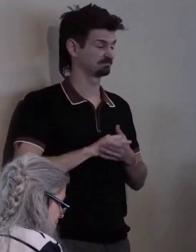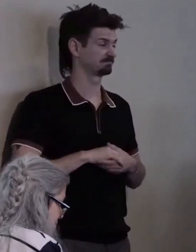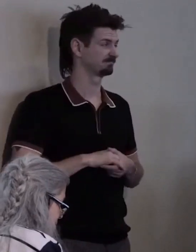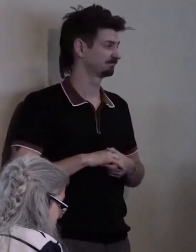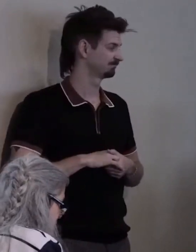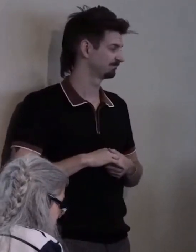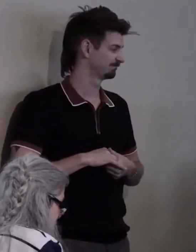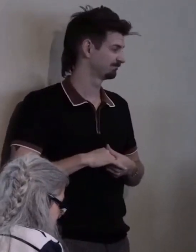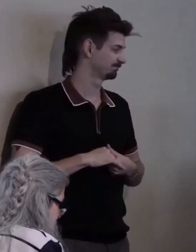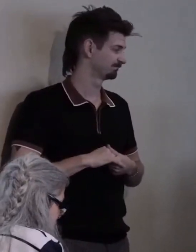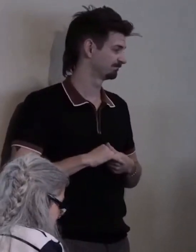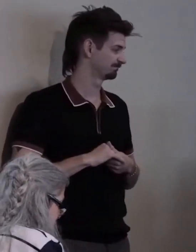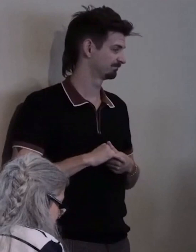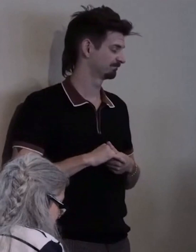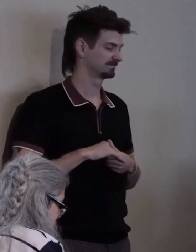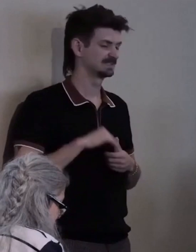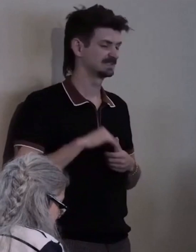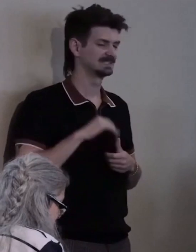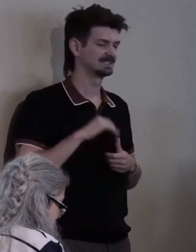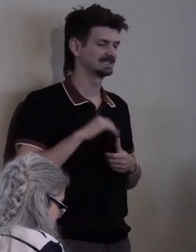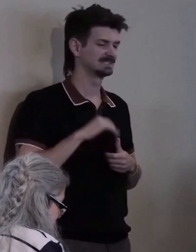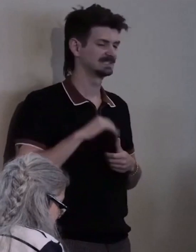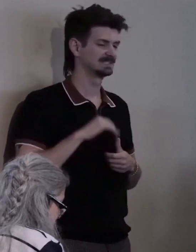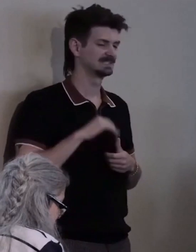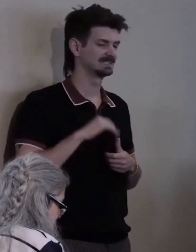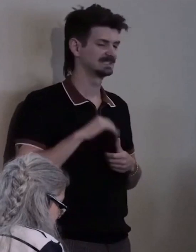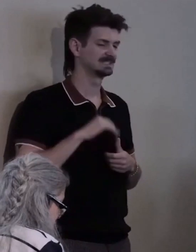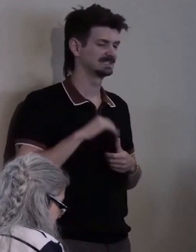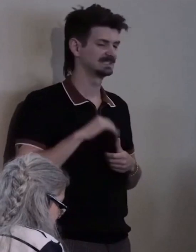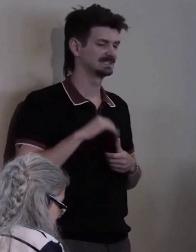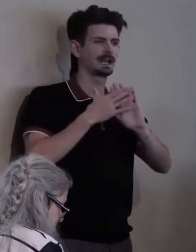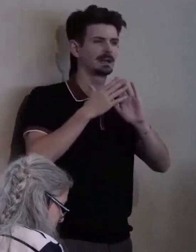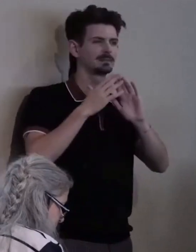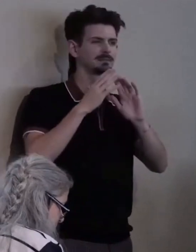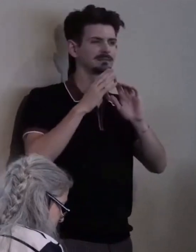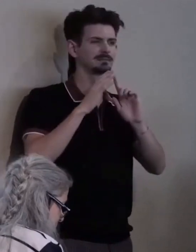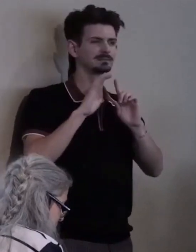CCDC became known as a force that meant business,